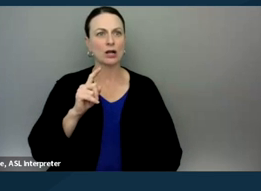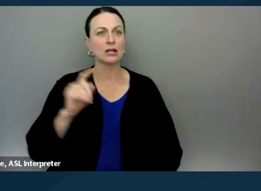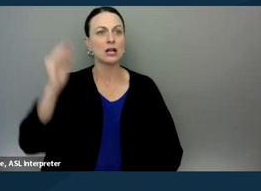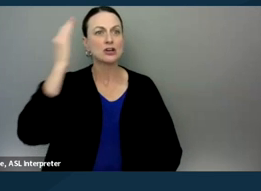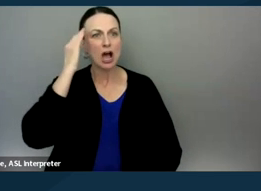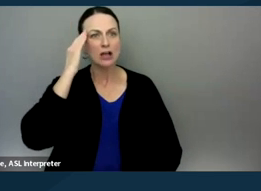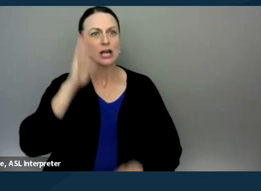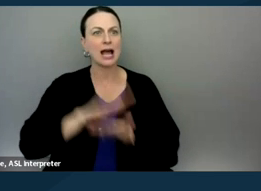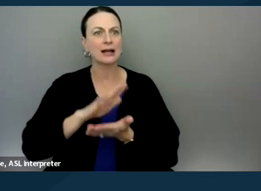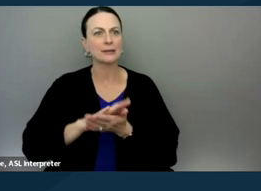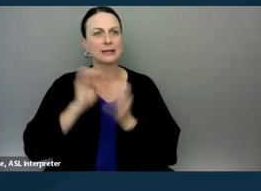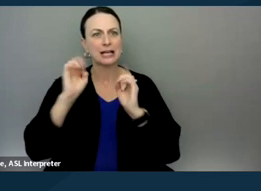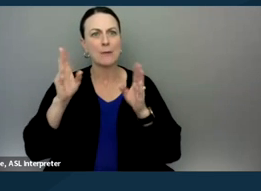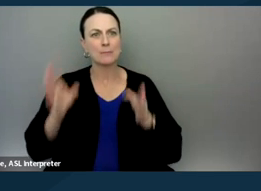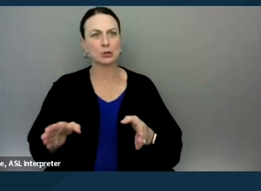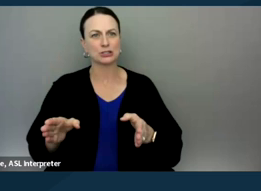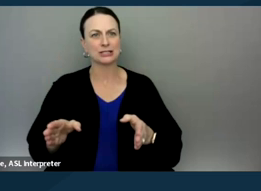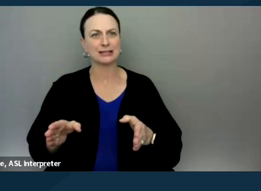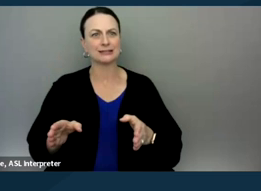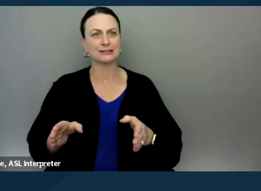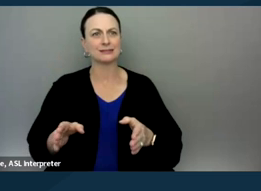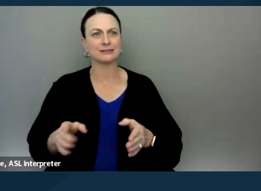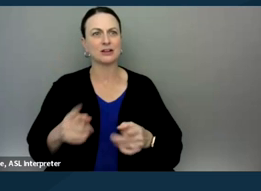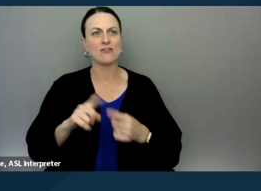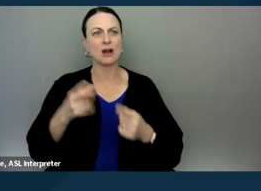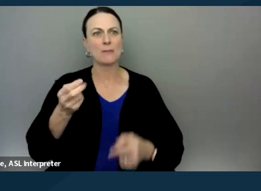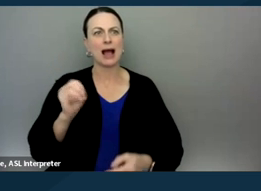academically educated person, sorry, not from a panelist, from Heidi Gonzalez to the panelist,